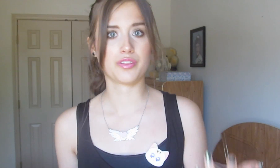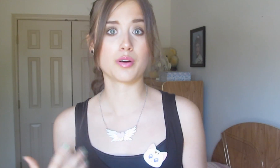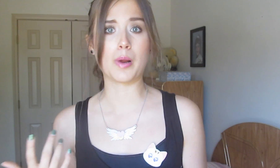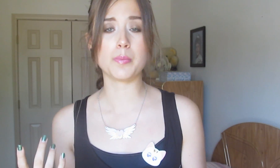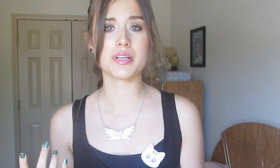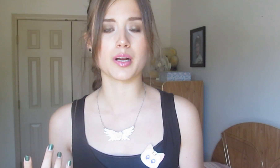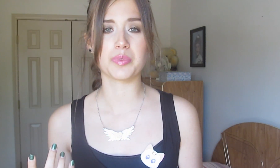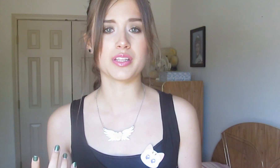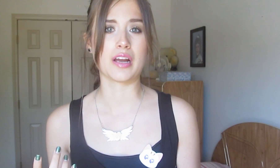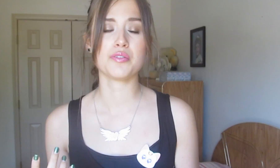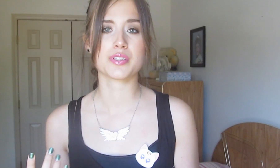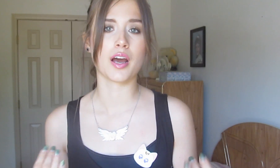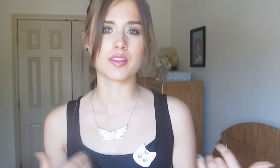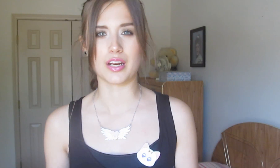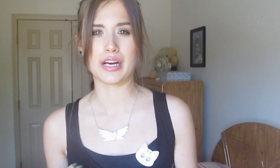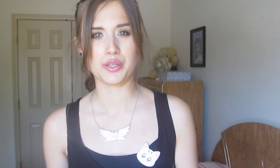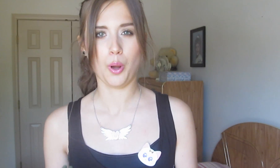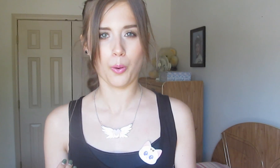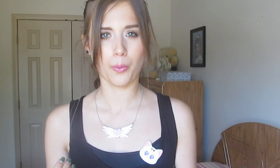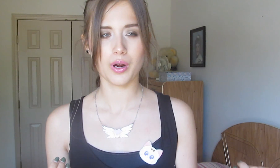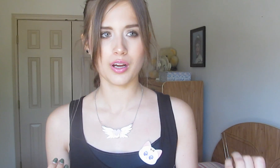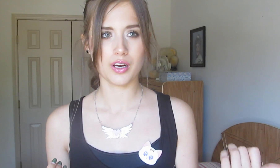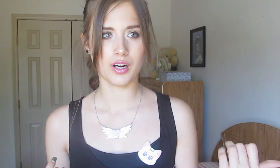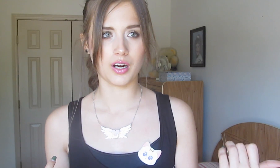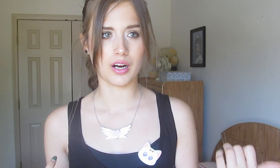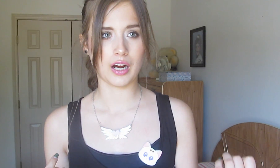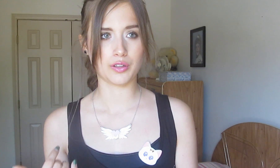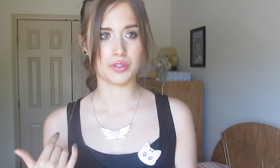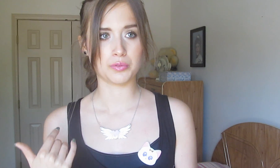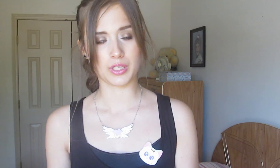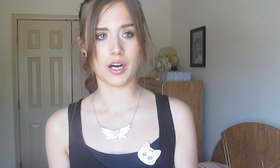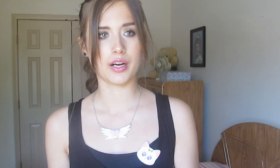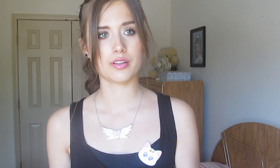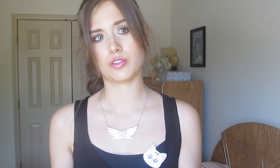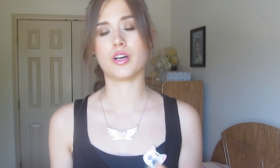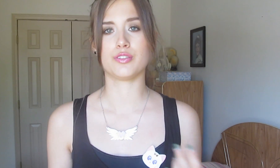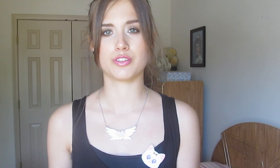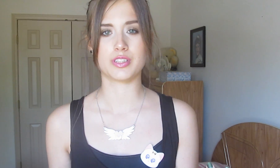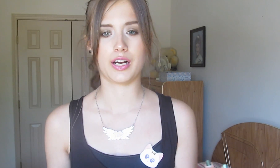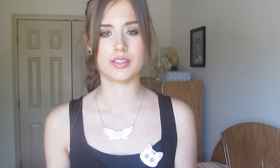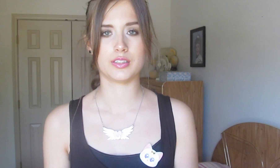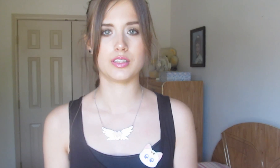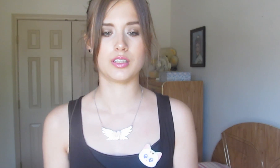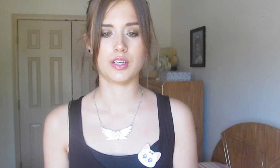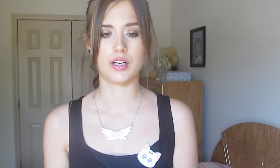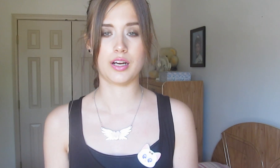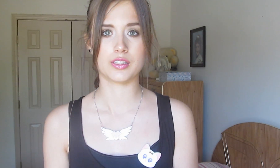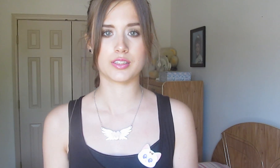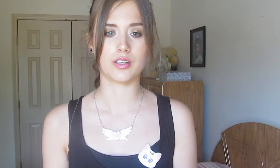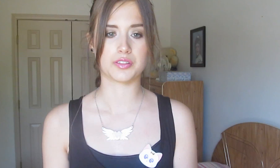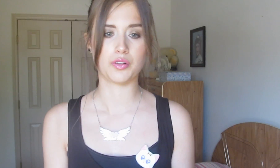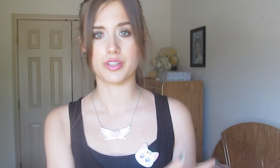There may be something that you say that I know how to sign or understand in ASL so the